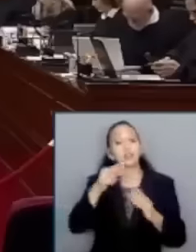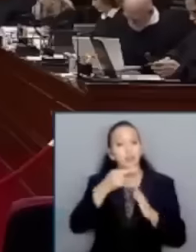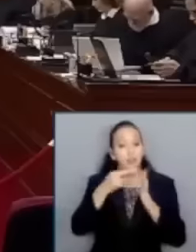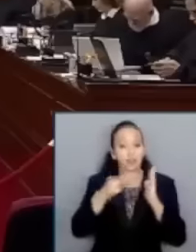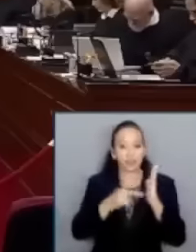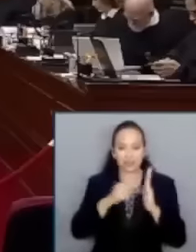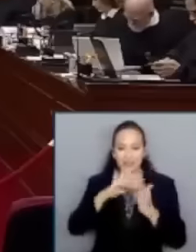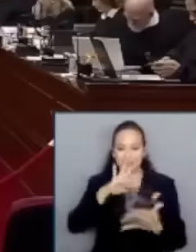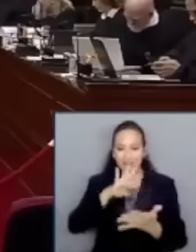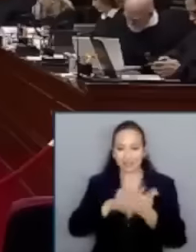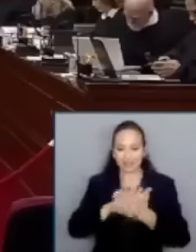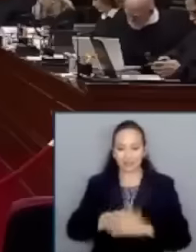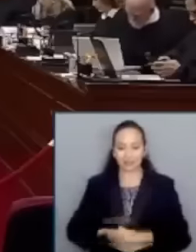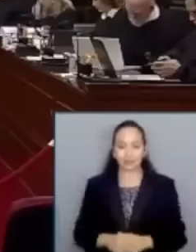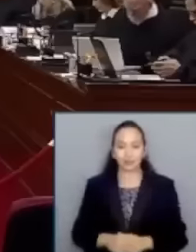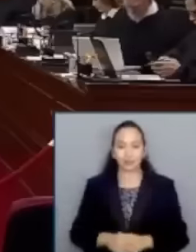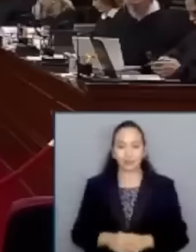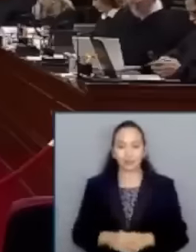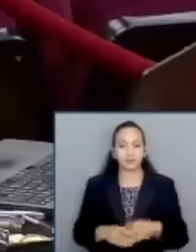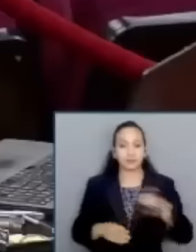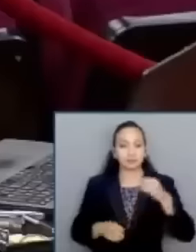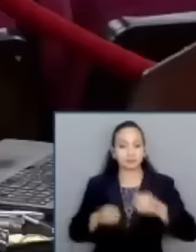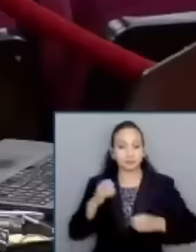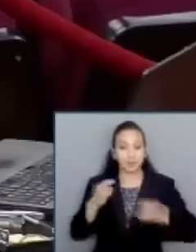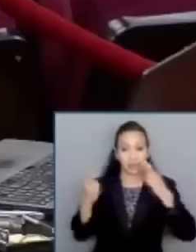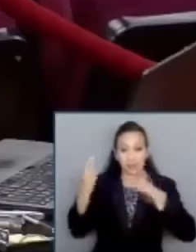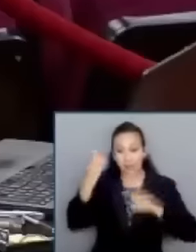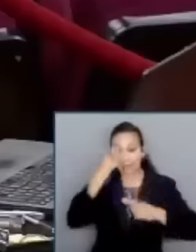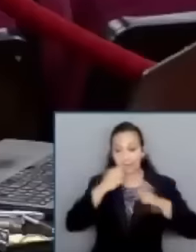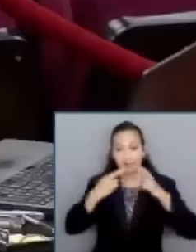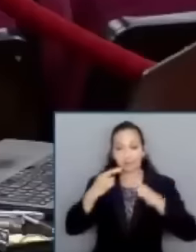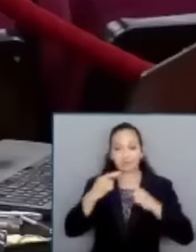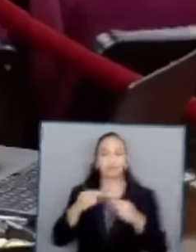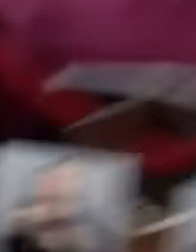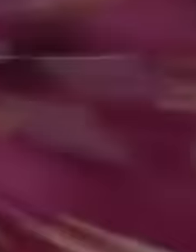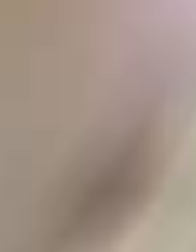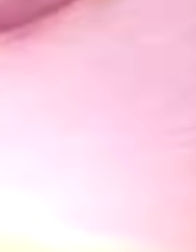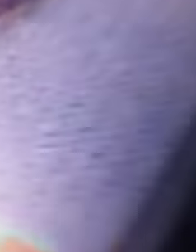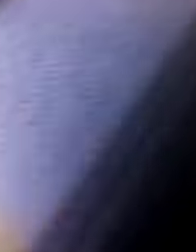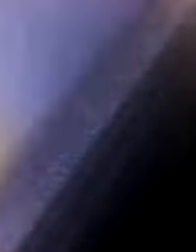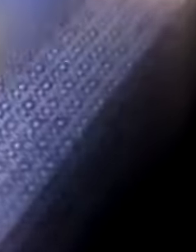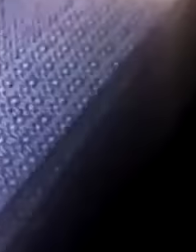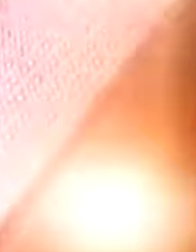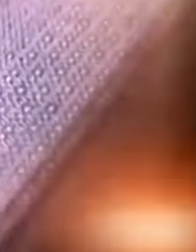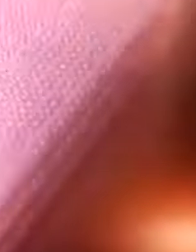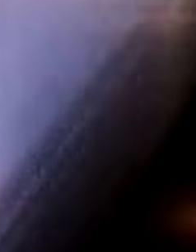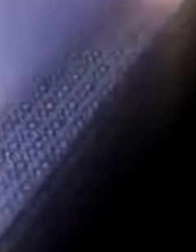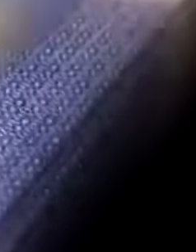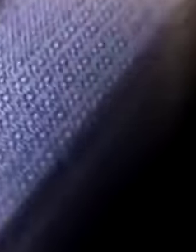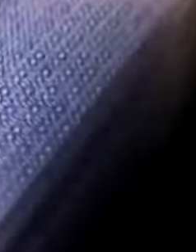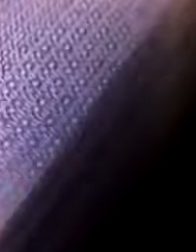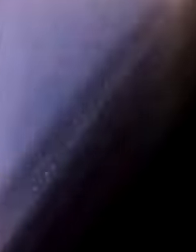in the world, judges, magistrates and ministers who spend a lot of money from the people to